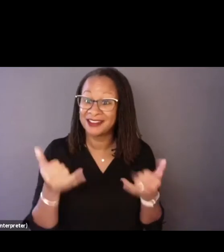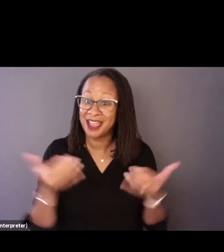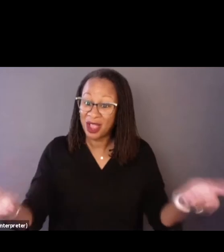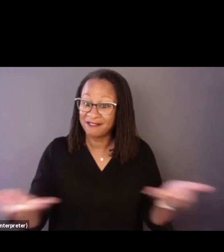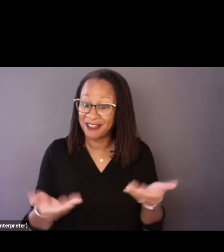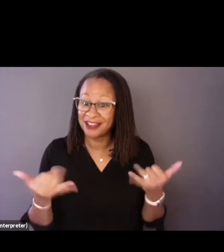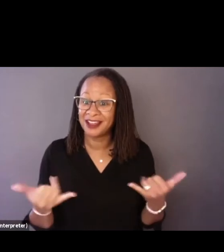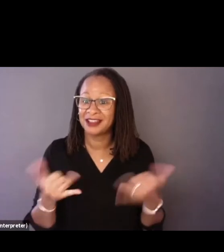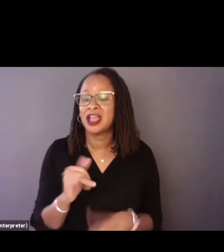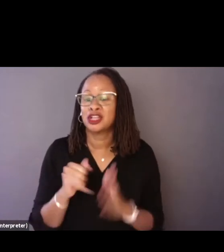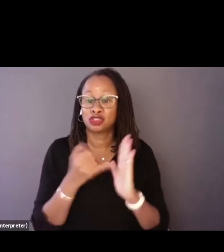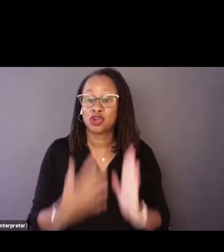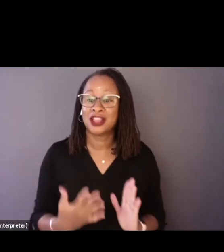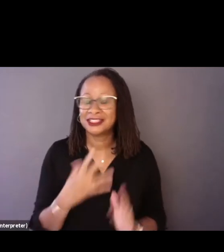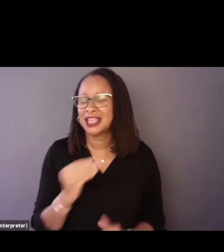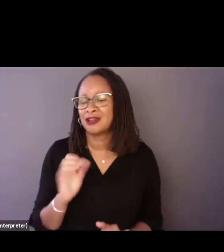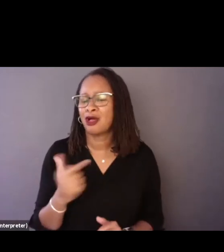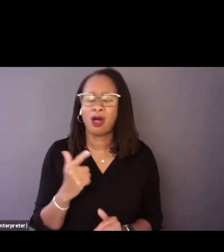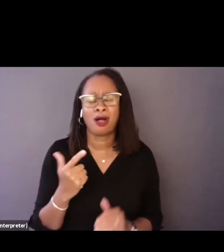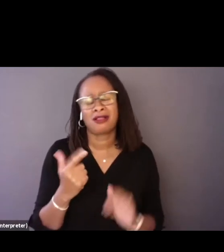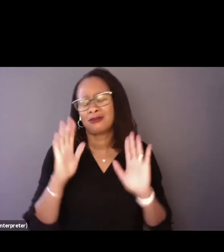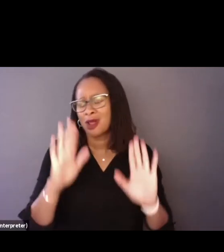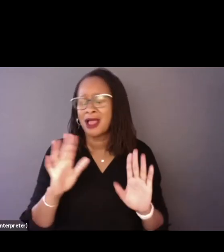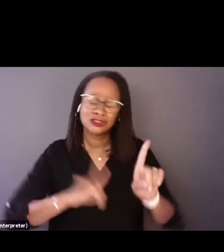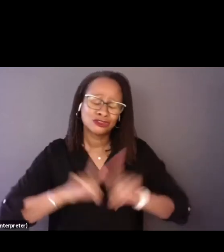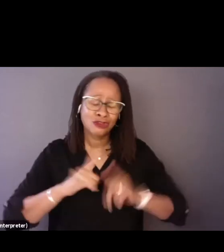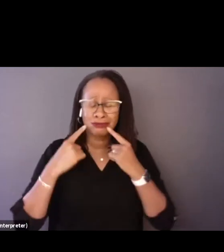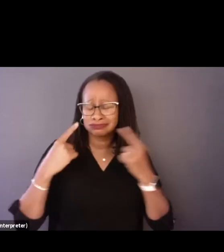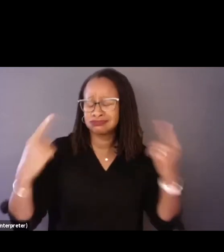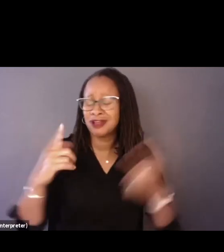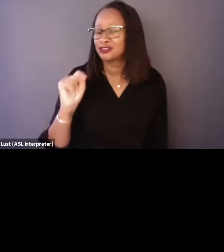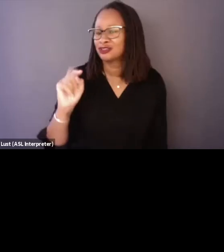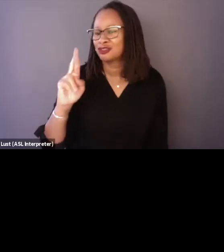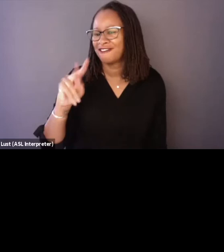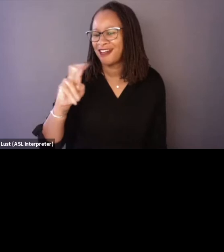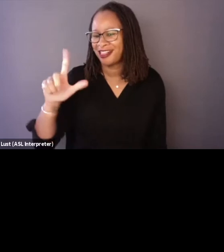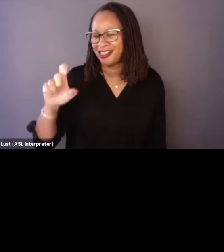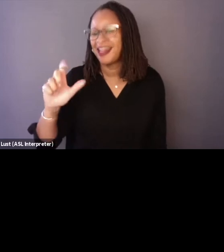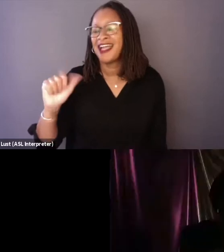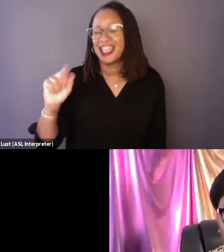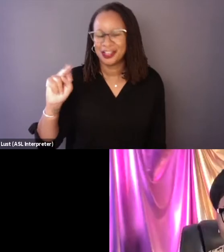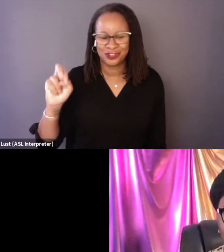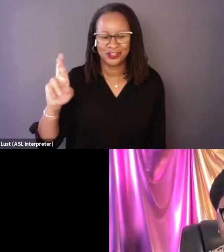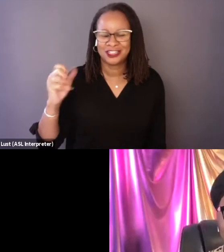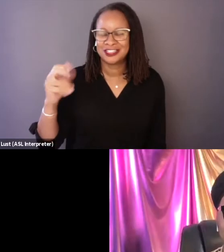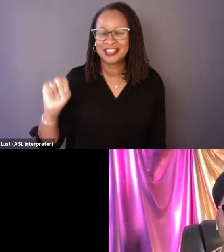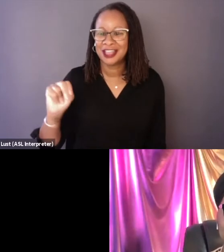journalists, and all-round star, Tre'vell Anderson, to get this conversation started around Hulu's "Changing the Game".